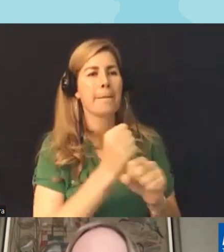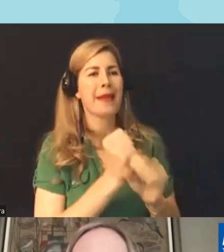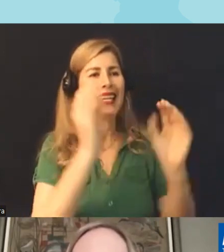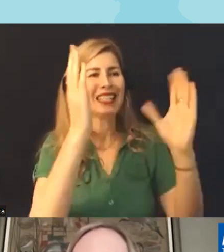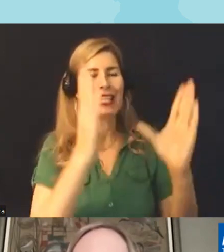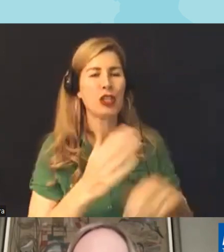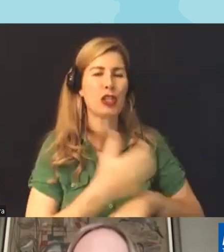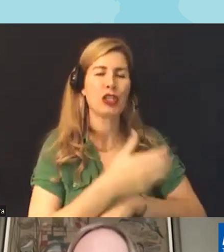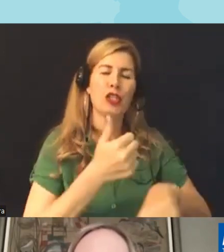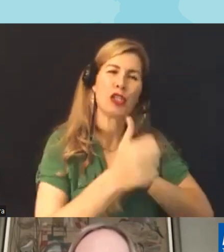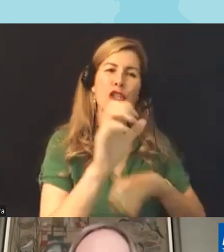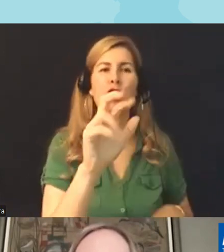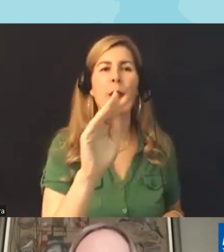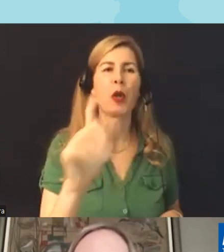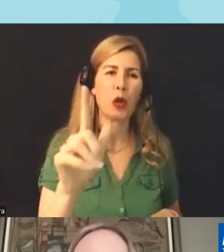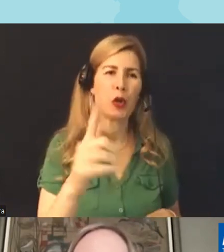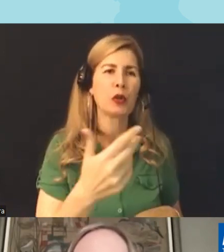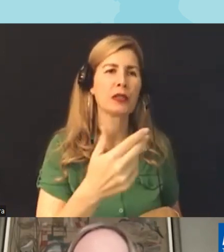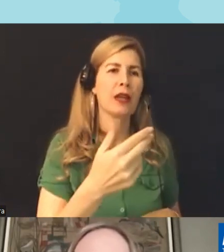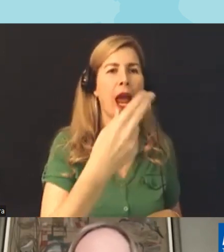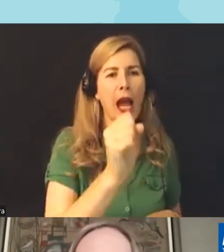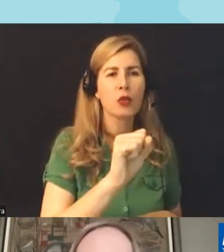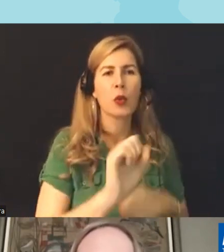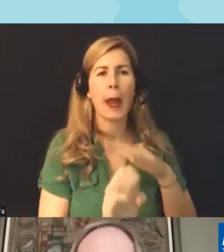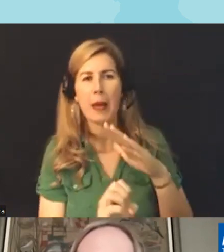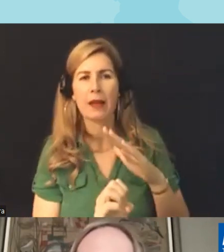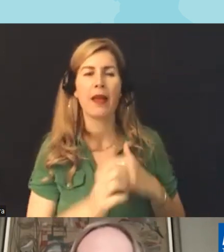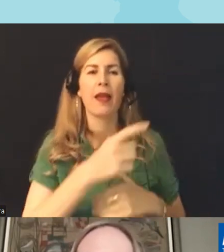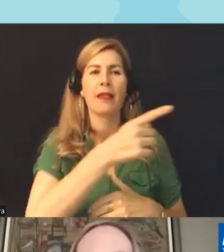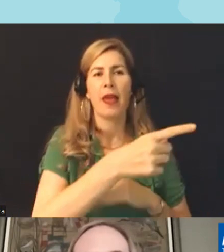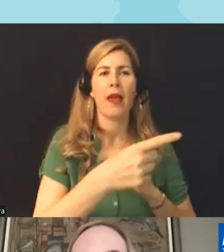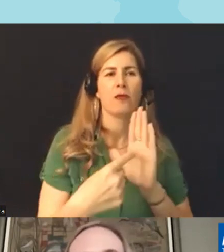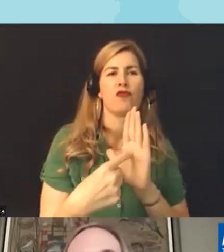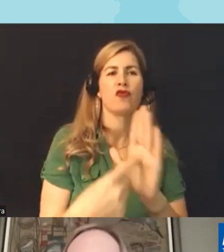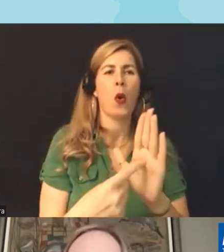public and private elementary and high schools for exhibiting quote unquote obscene material to